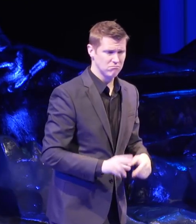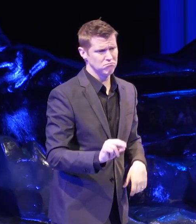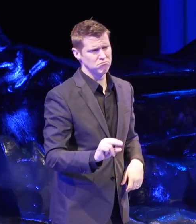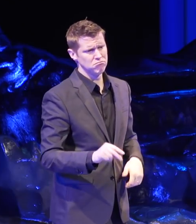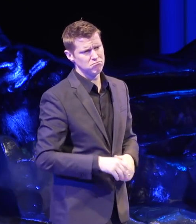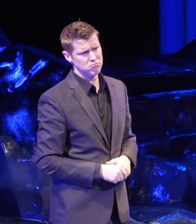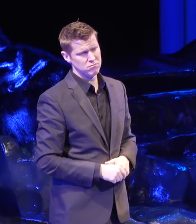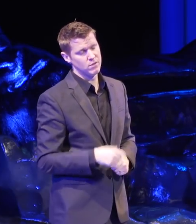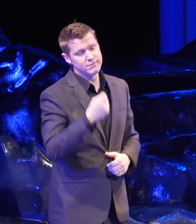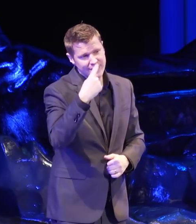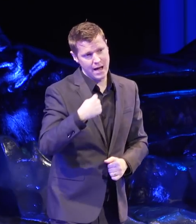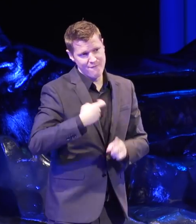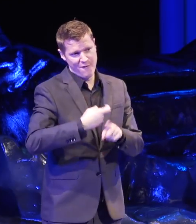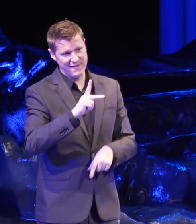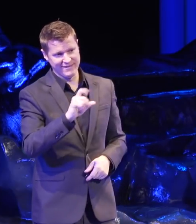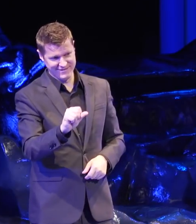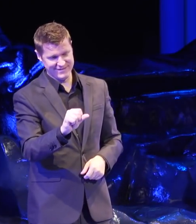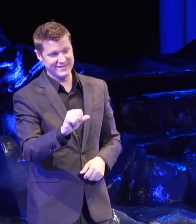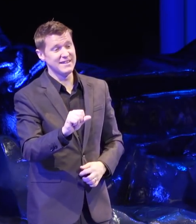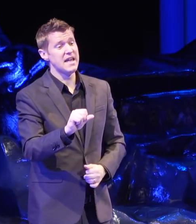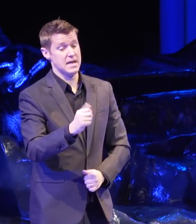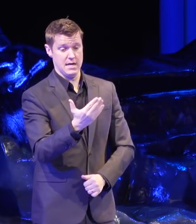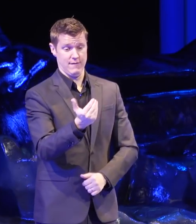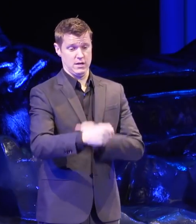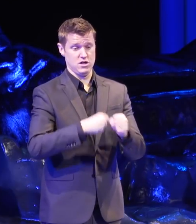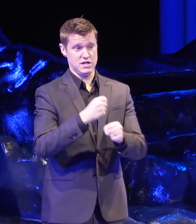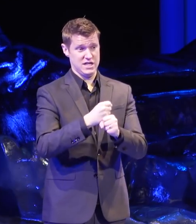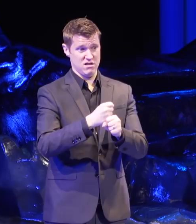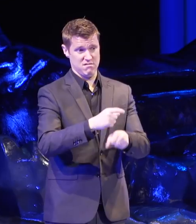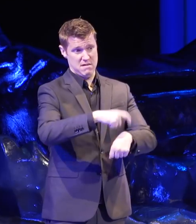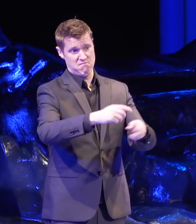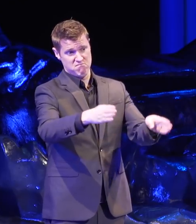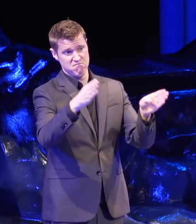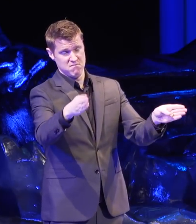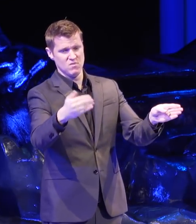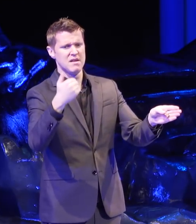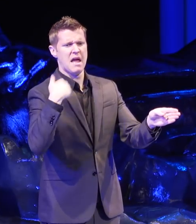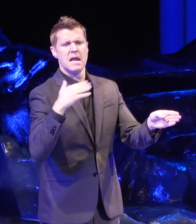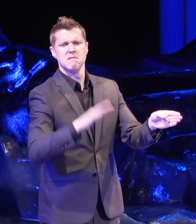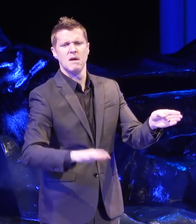So I'm from Kansas, remember? In a 15 year period we had six different sets